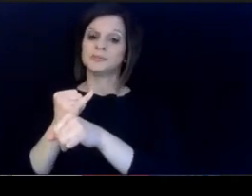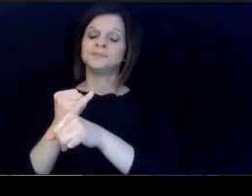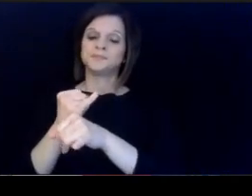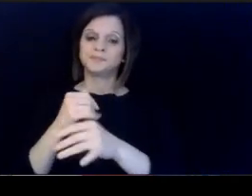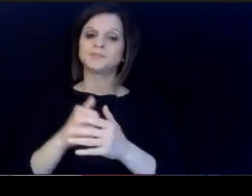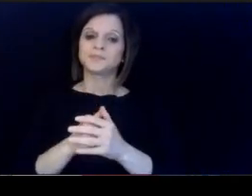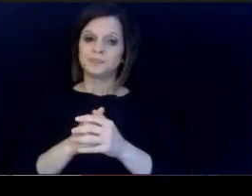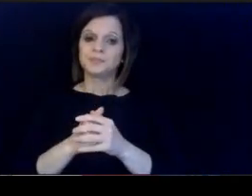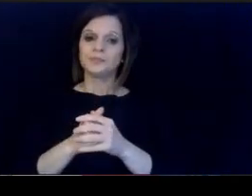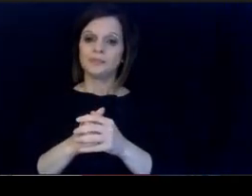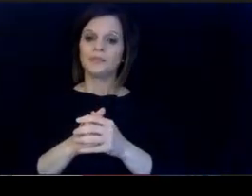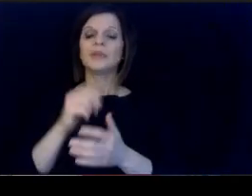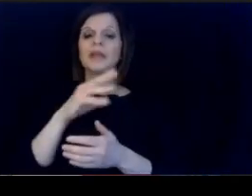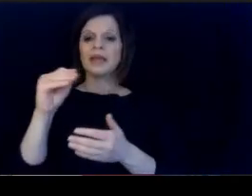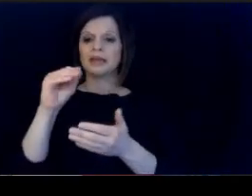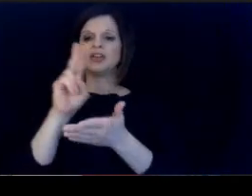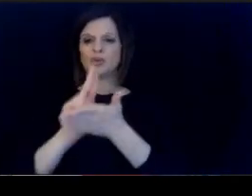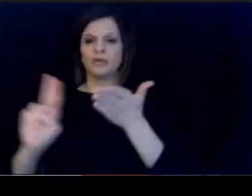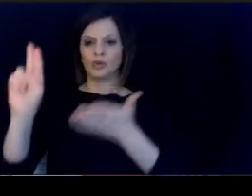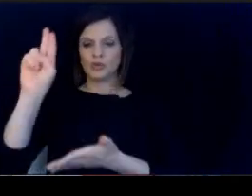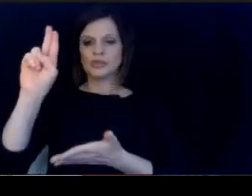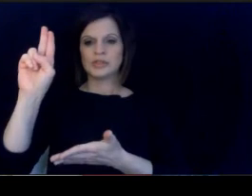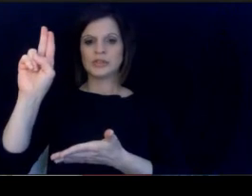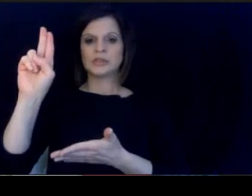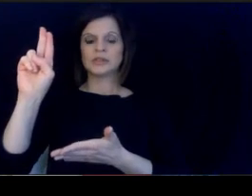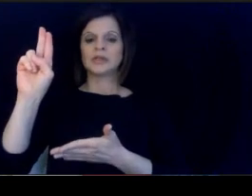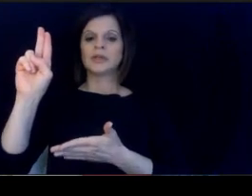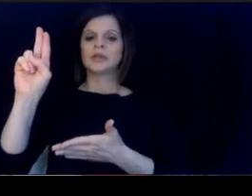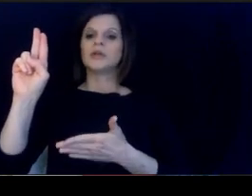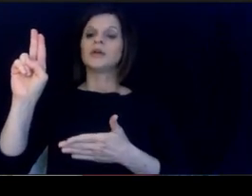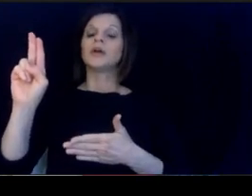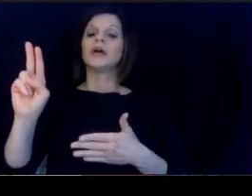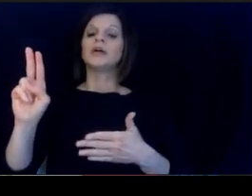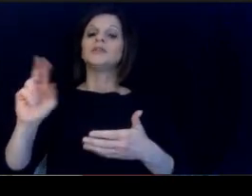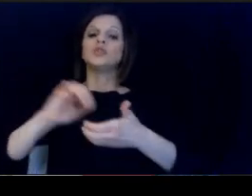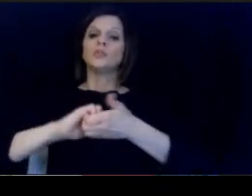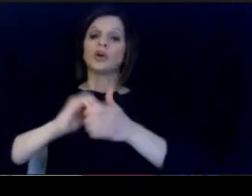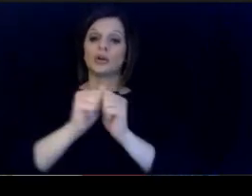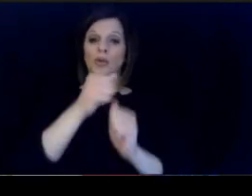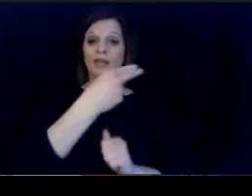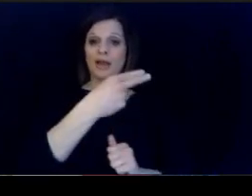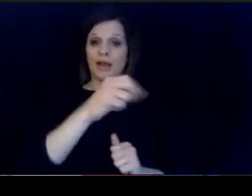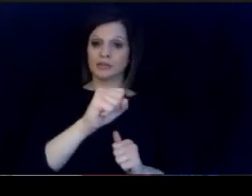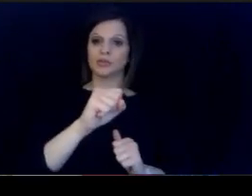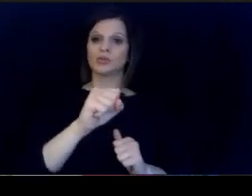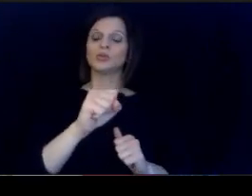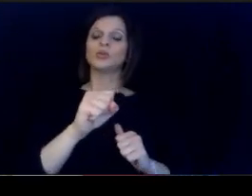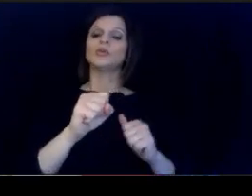Department of Programs, the Universities and colleges. and high schools to create. Grow your to create.